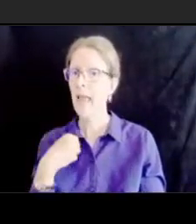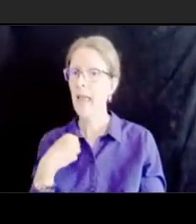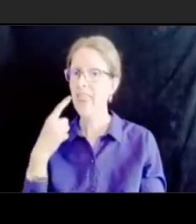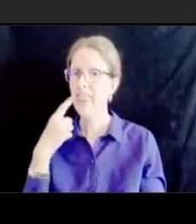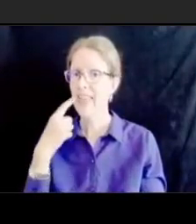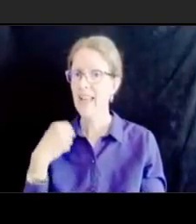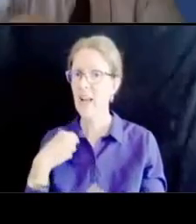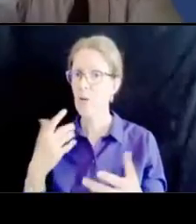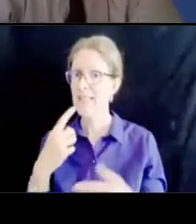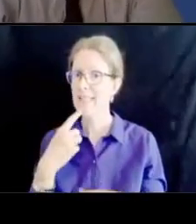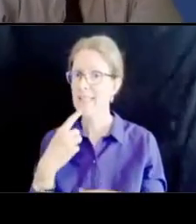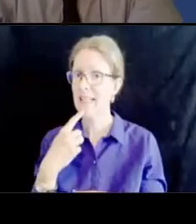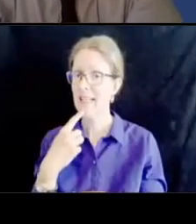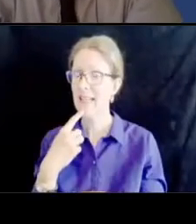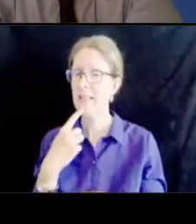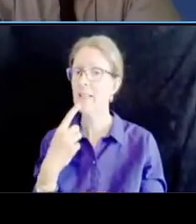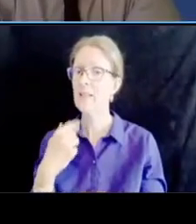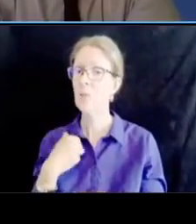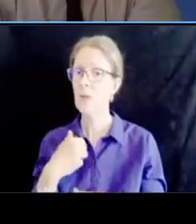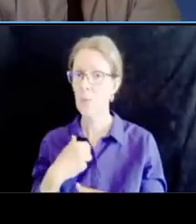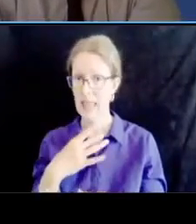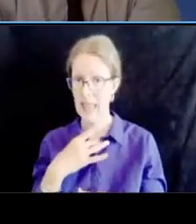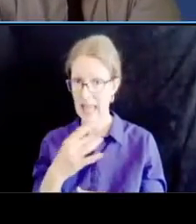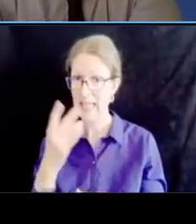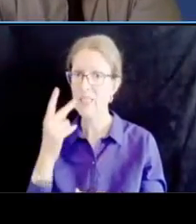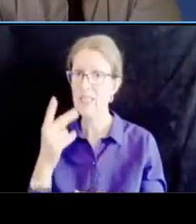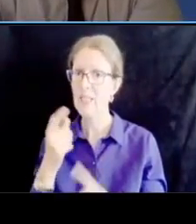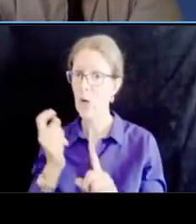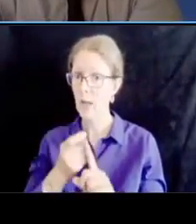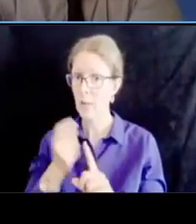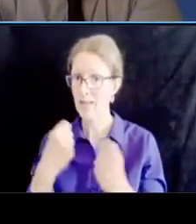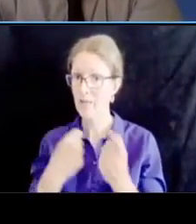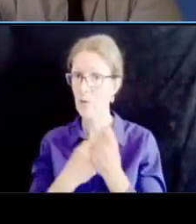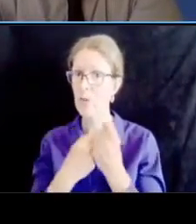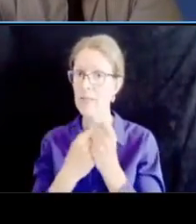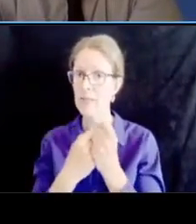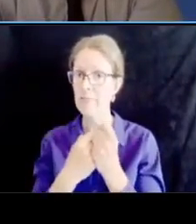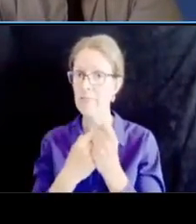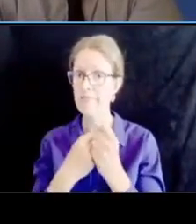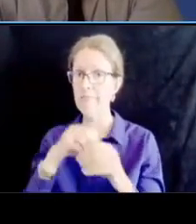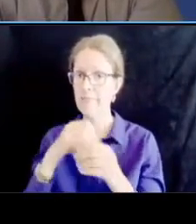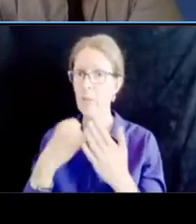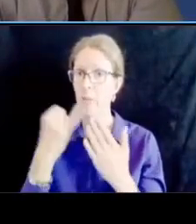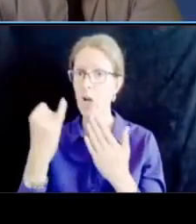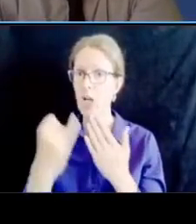said will we have it at every location and the answer is no but we certainly are going to look